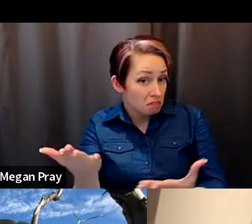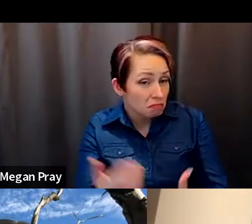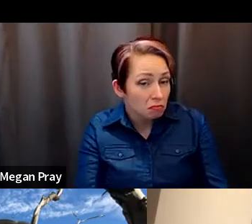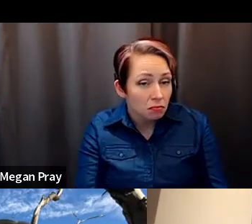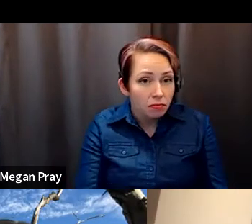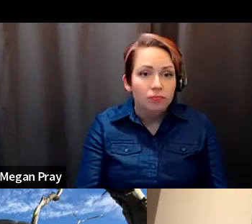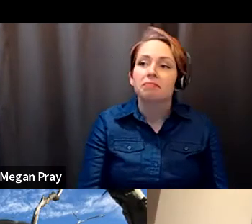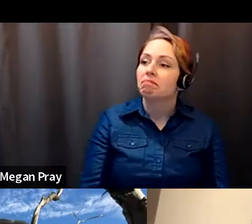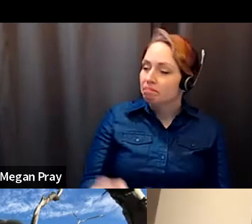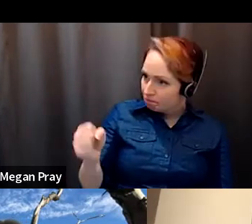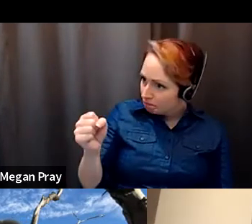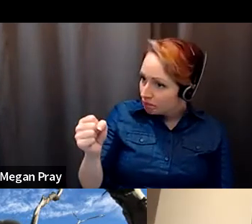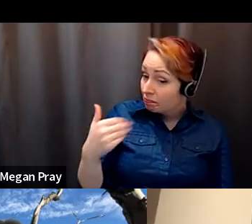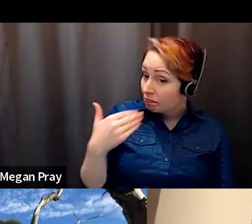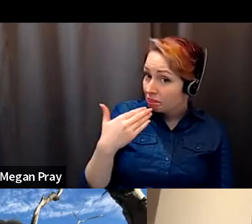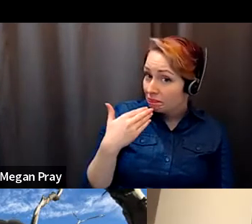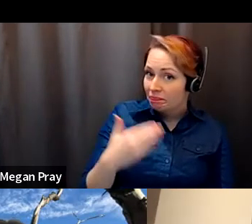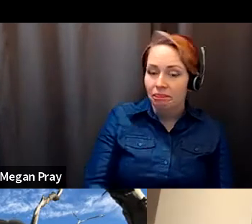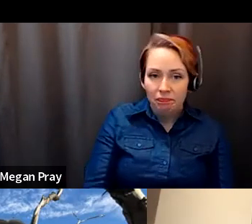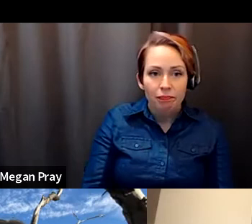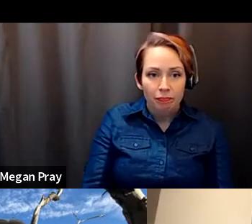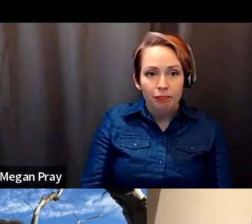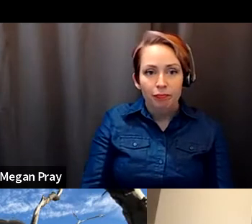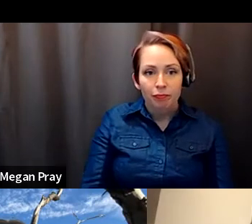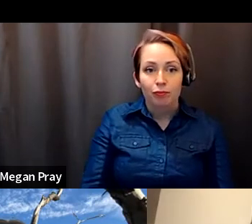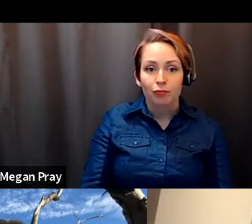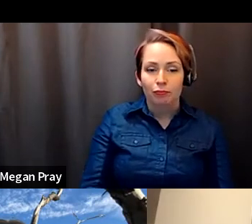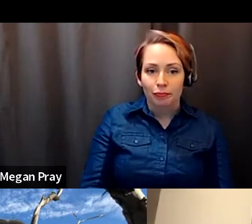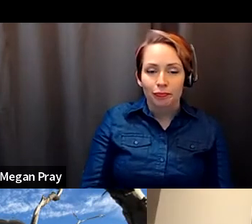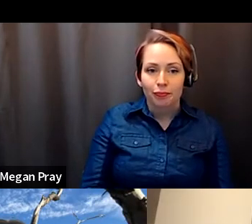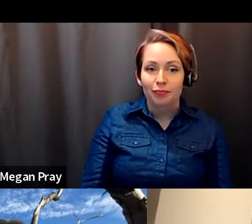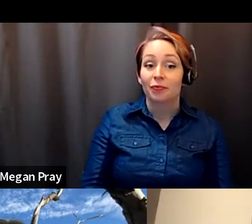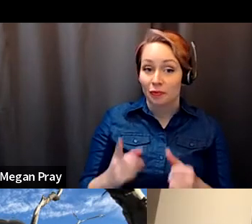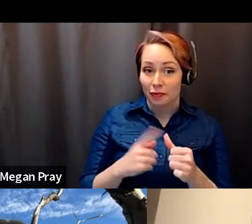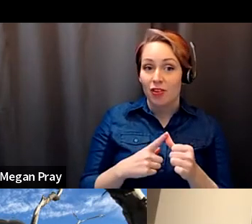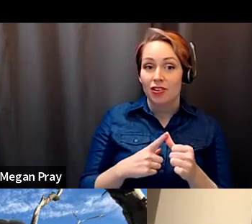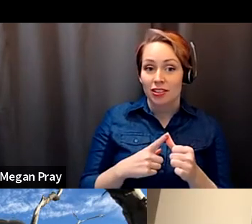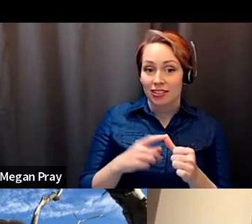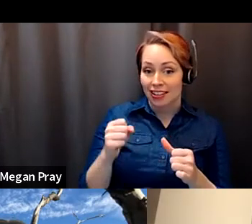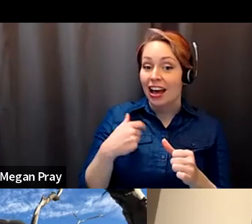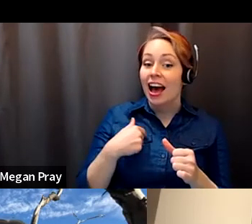Salvador Santino Regilme: yeah thanks um. Salvador Santino Regilme: First of all, I I identify myself as a qualitative researcher.